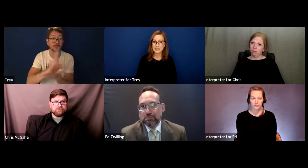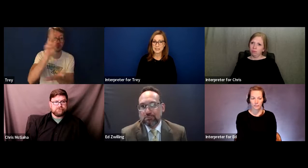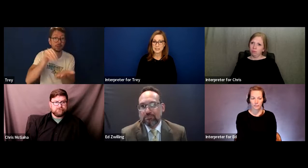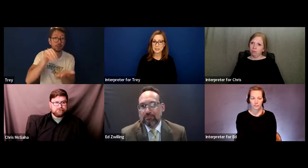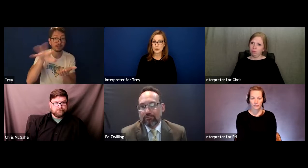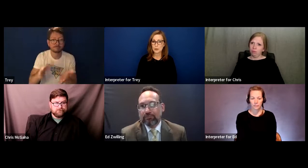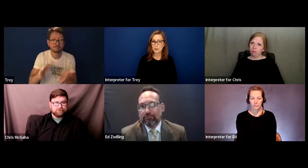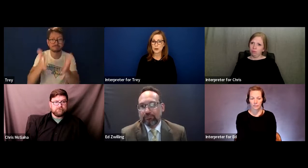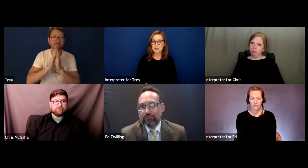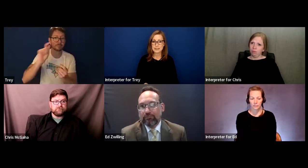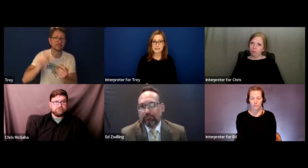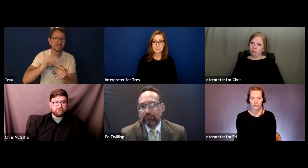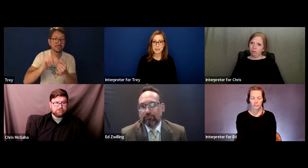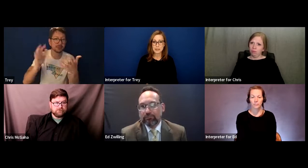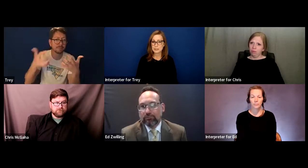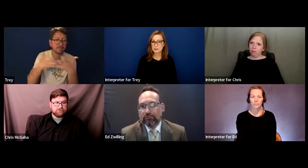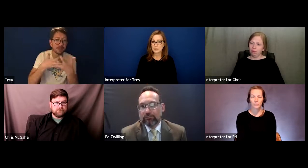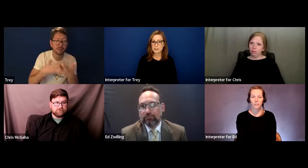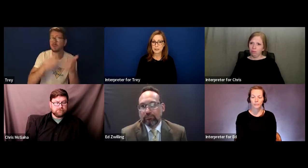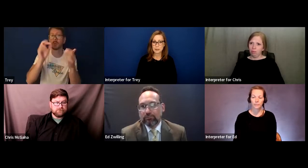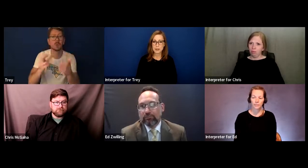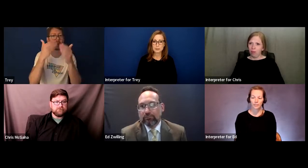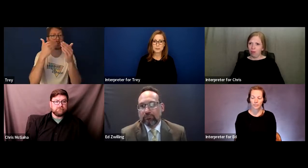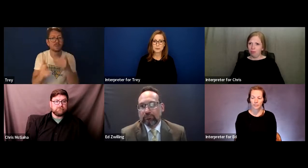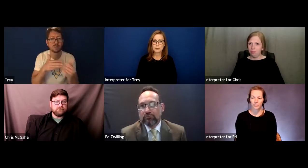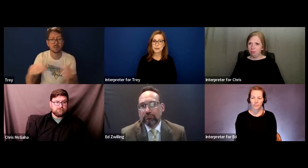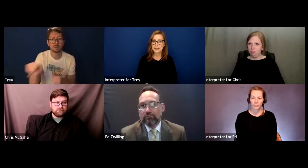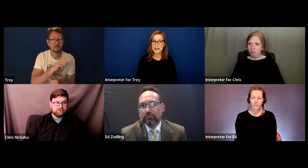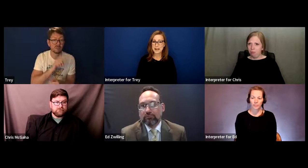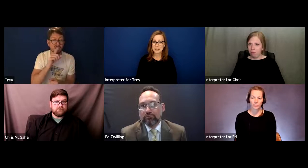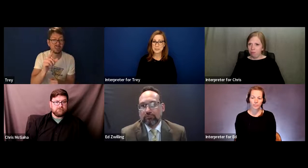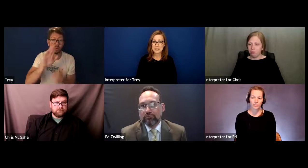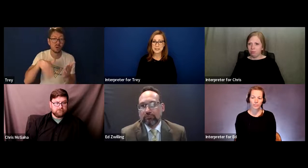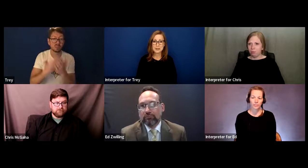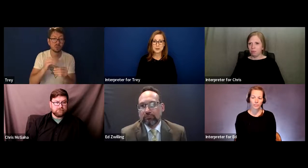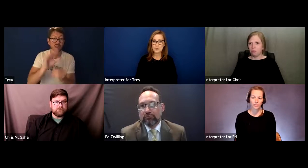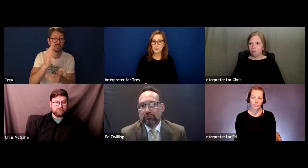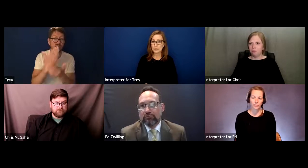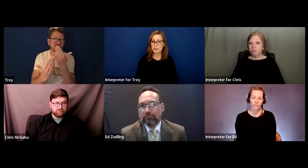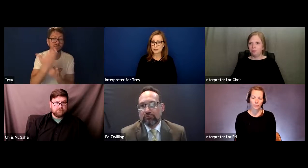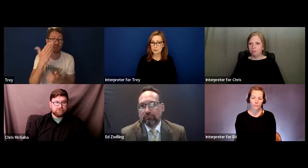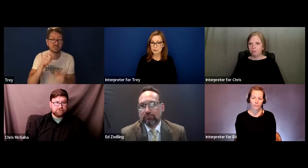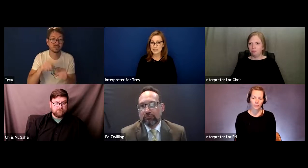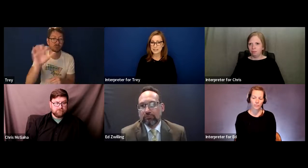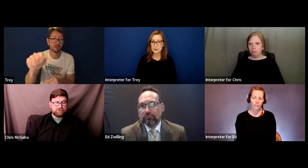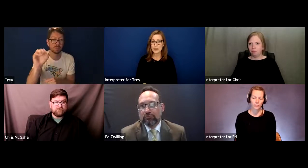So whether it's parents with a child in a public school working an IEP or in a University,